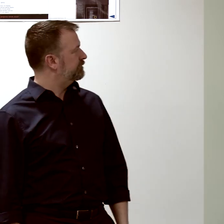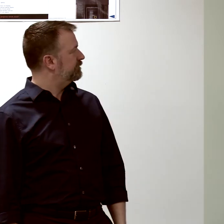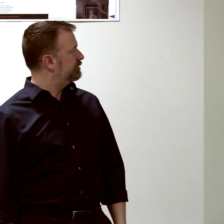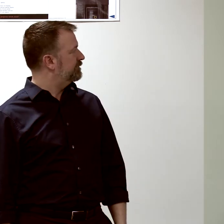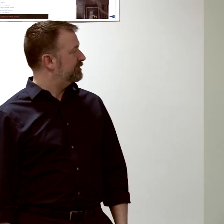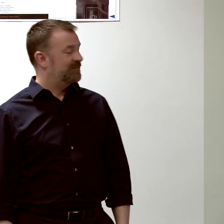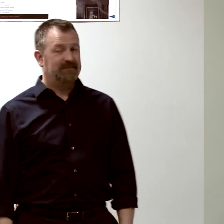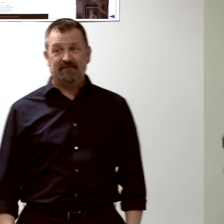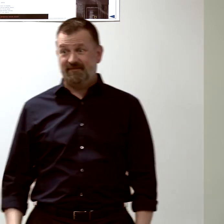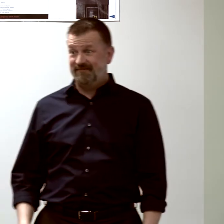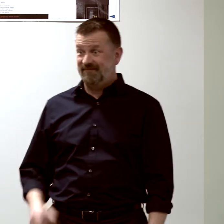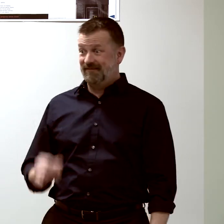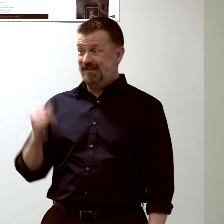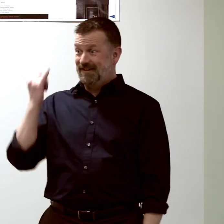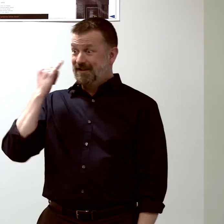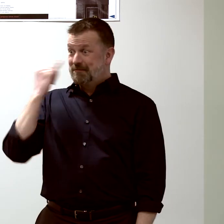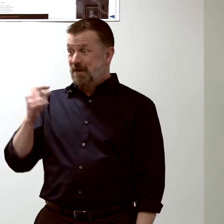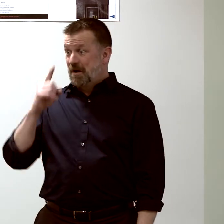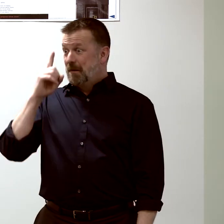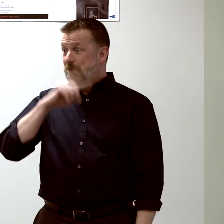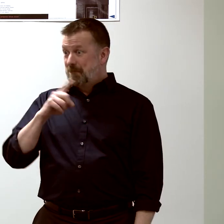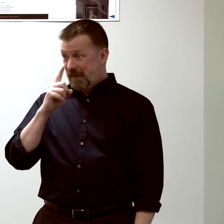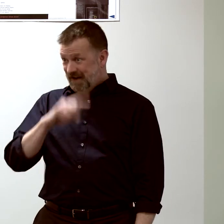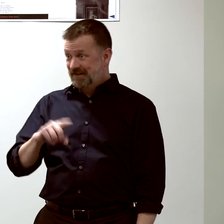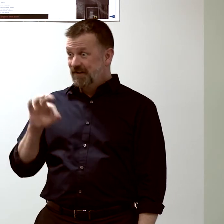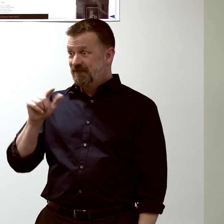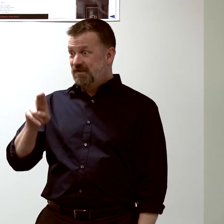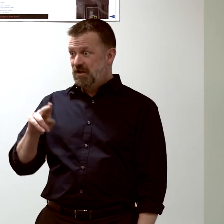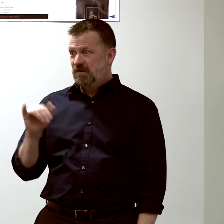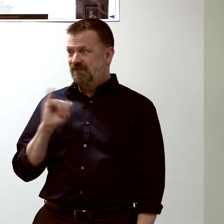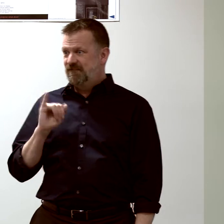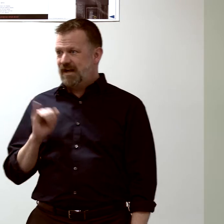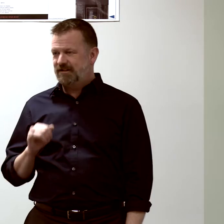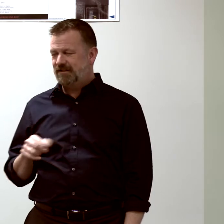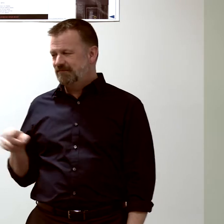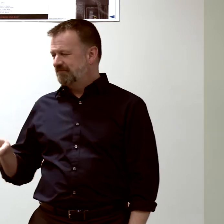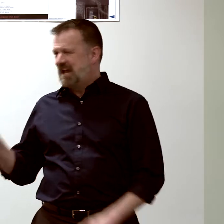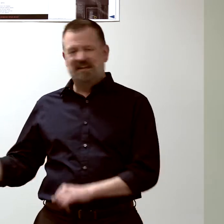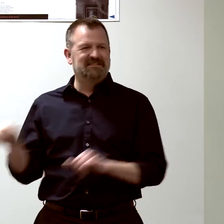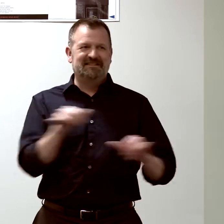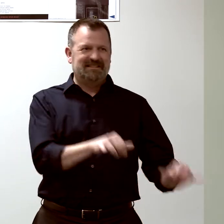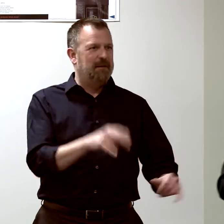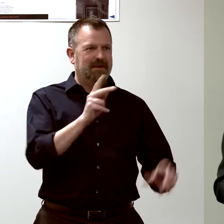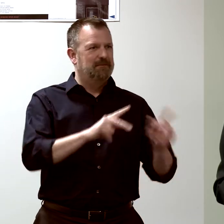Mice that get infected with the flu are as miserable as people who get infected with the flu.